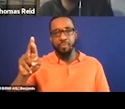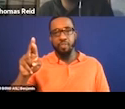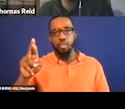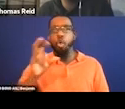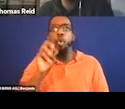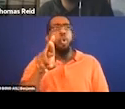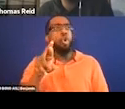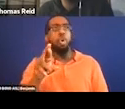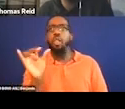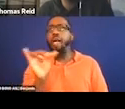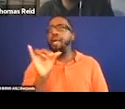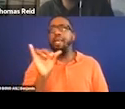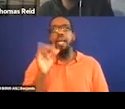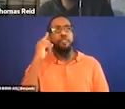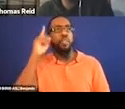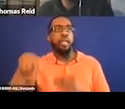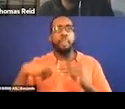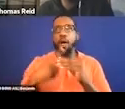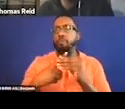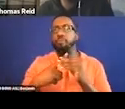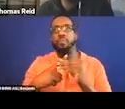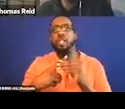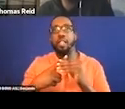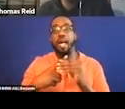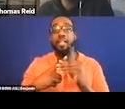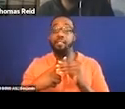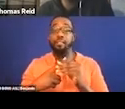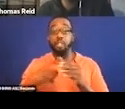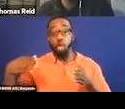While others do and should use AD, for those involved